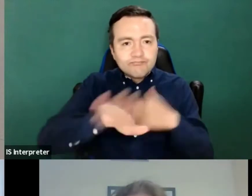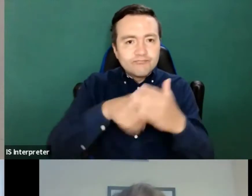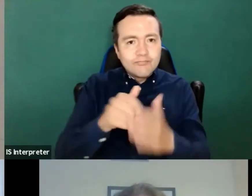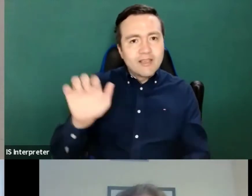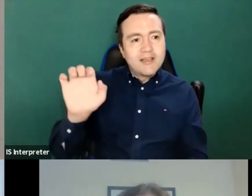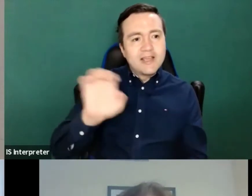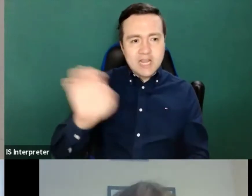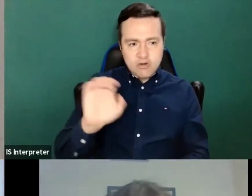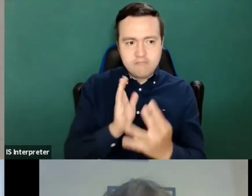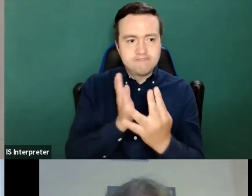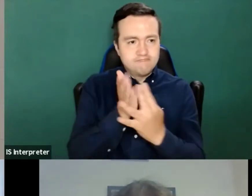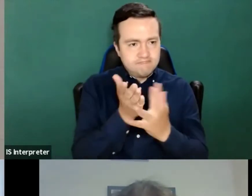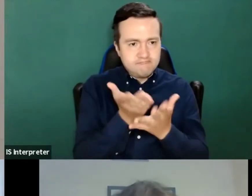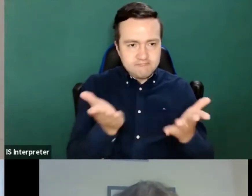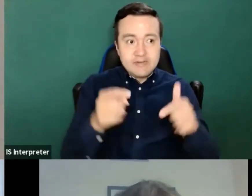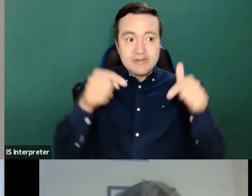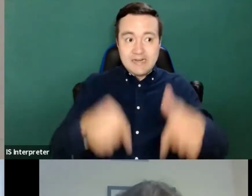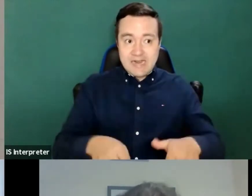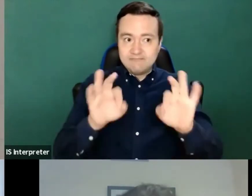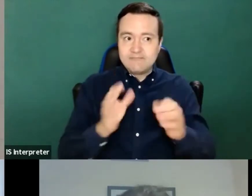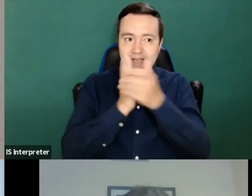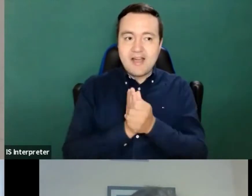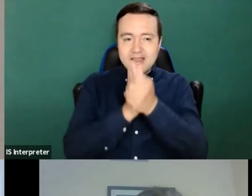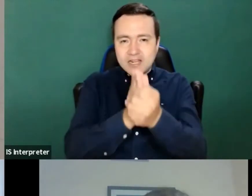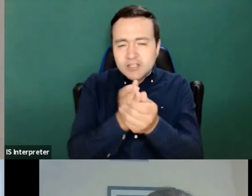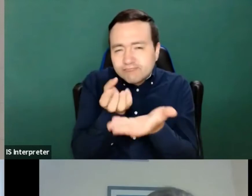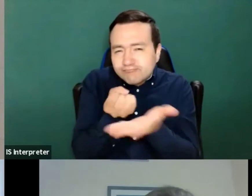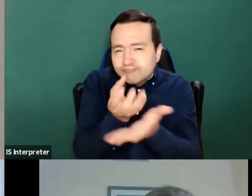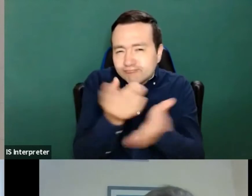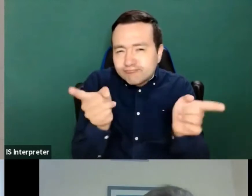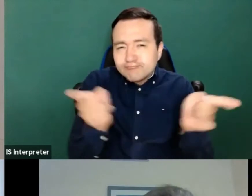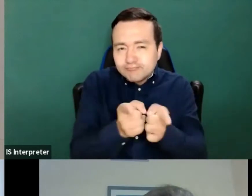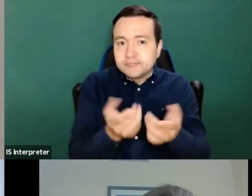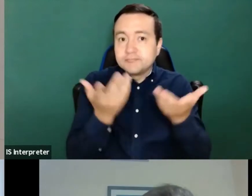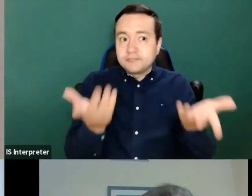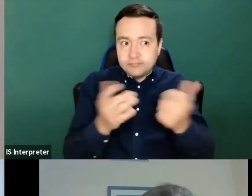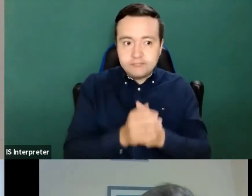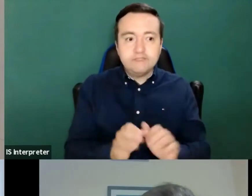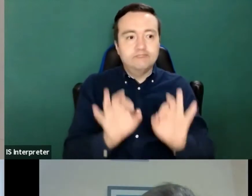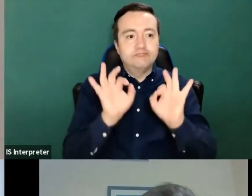web accessibility directive anniversary. That is a very long name of this event.